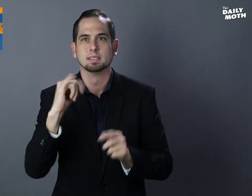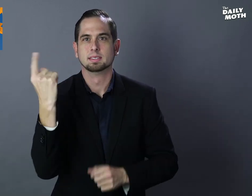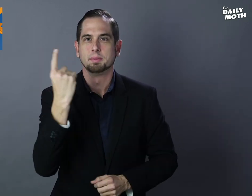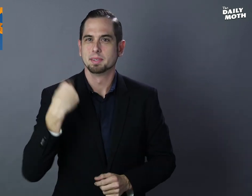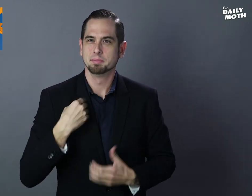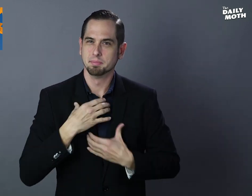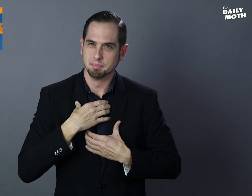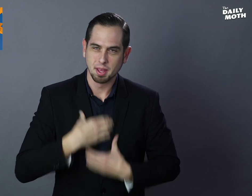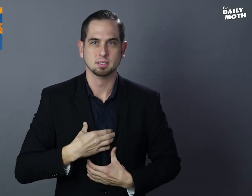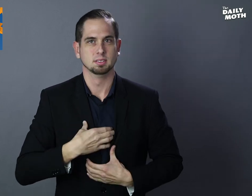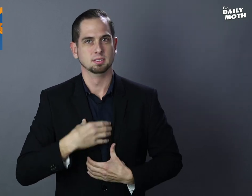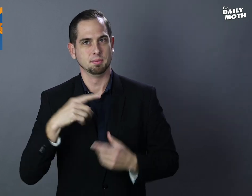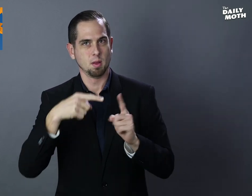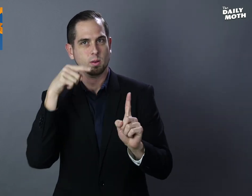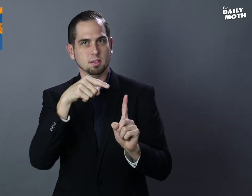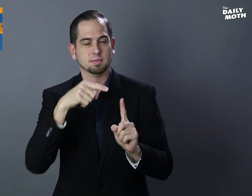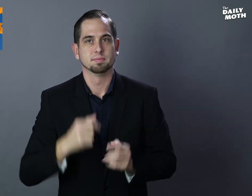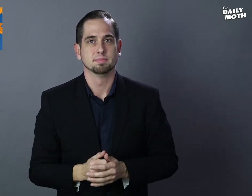something that I am passionate about.